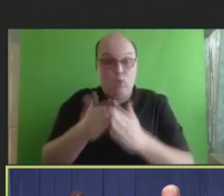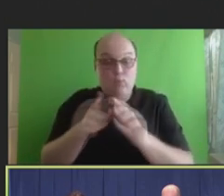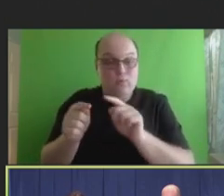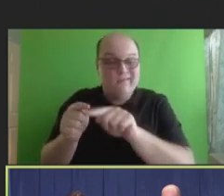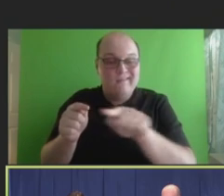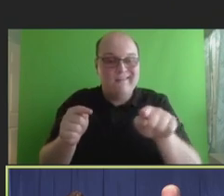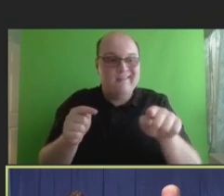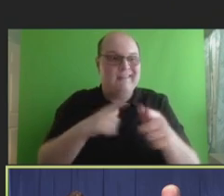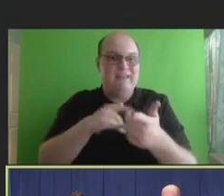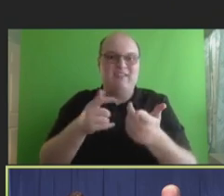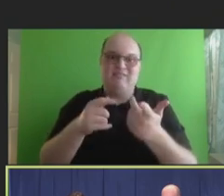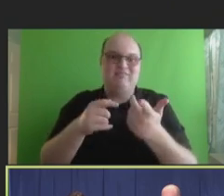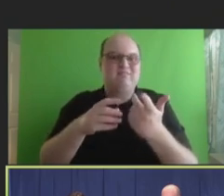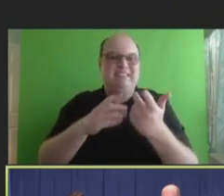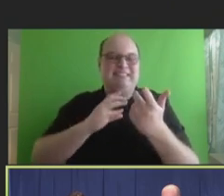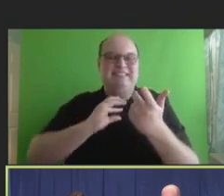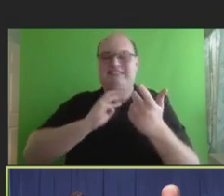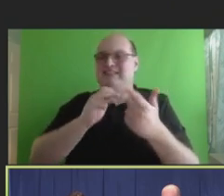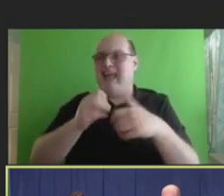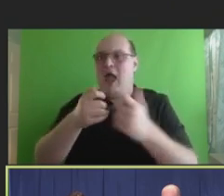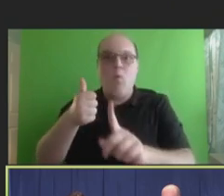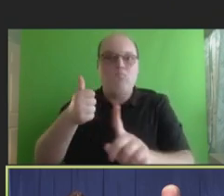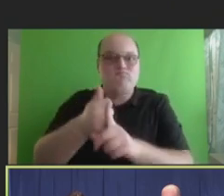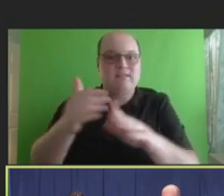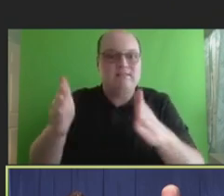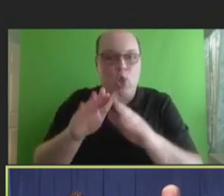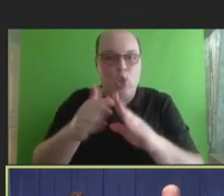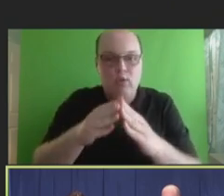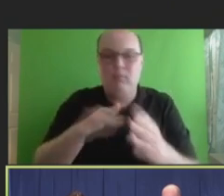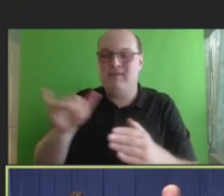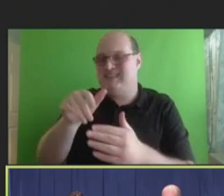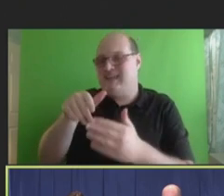in terms of uptake, but it's the same approach making it easy.